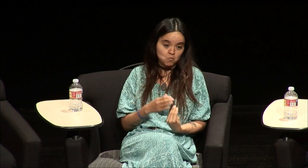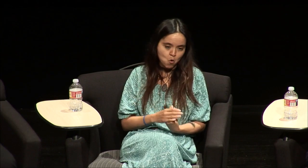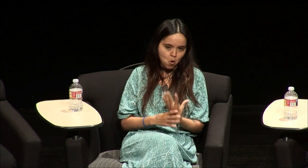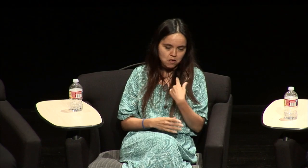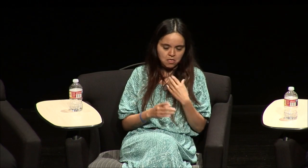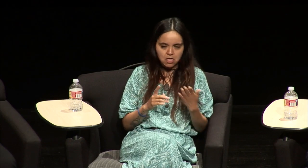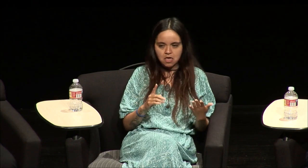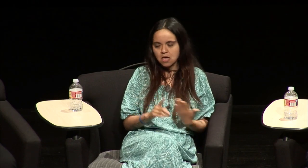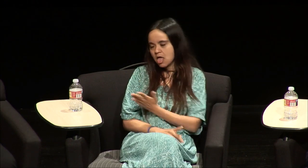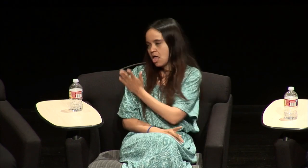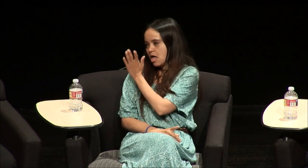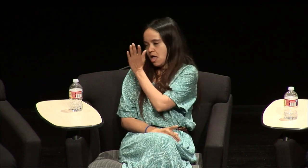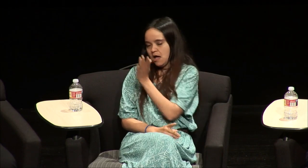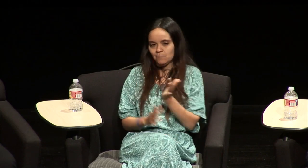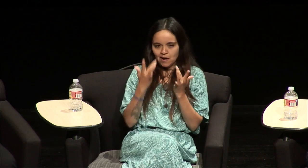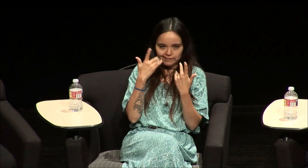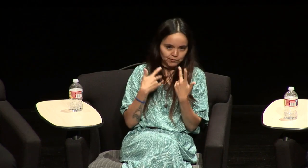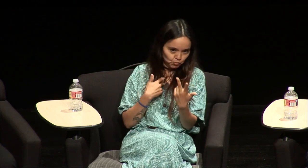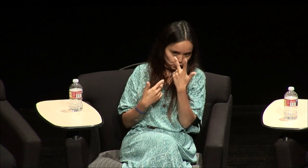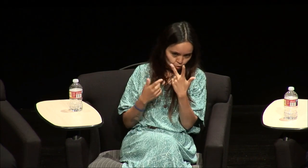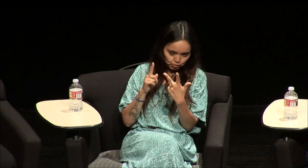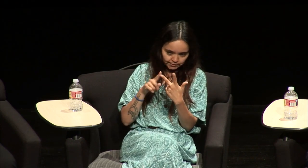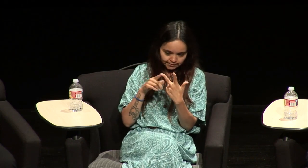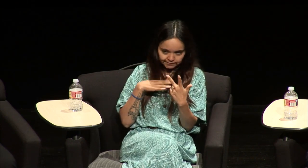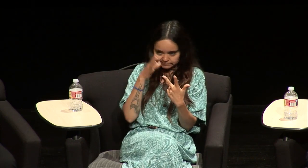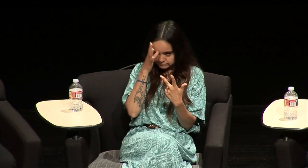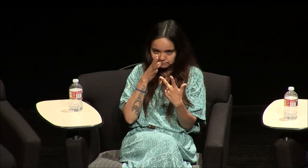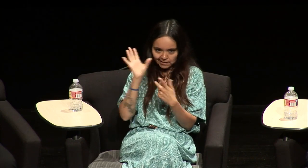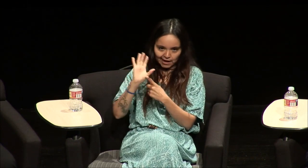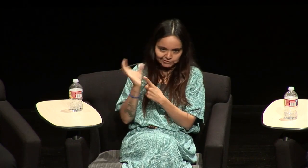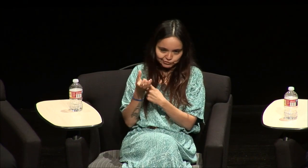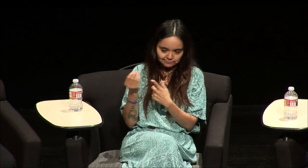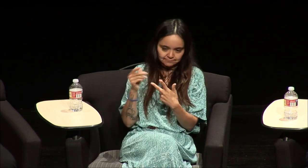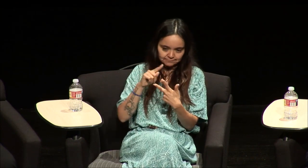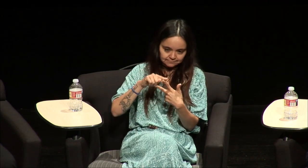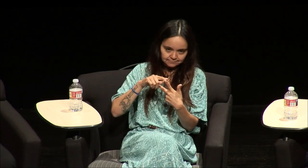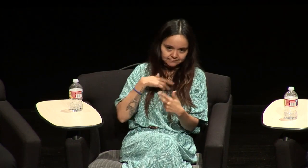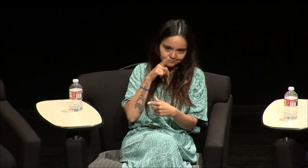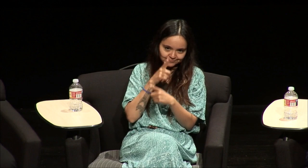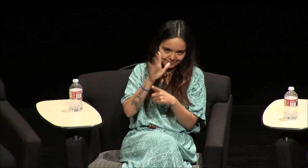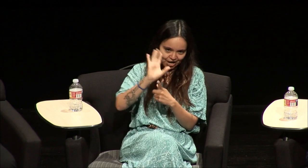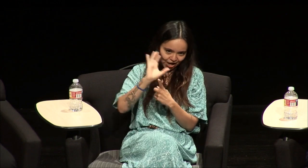sister was so excited and as I grew I had you know like I said my parents